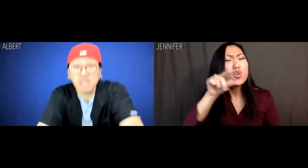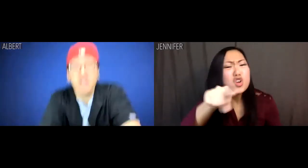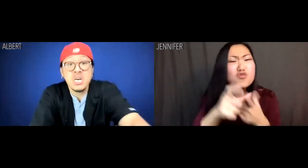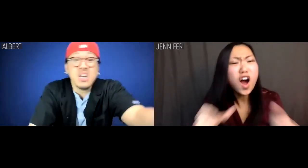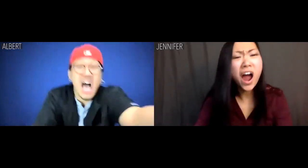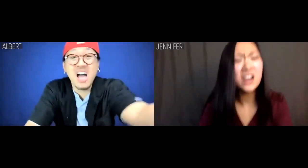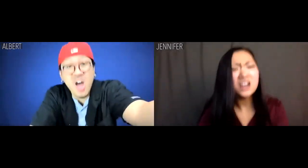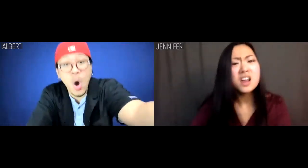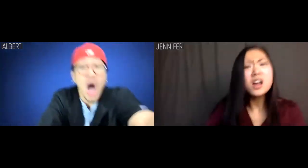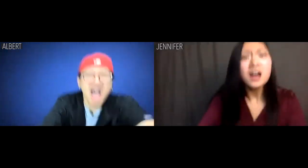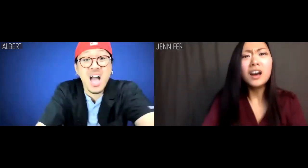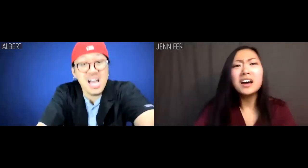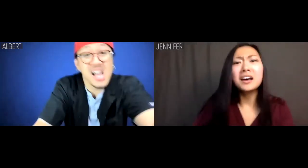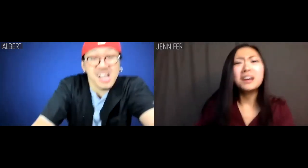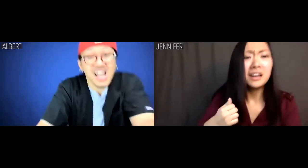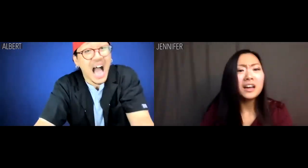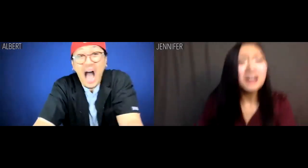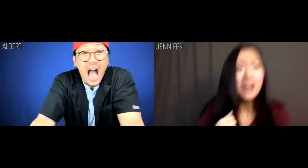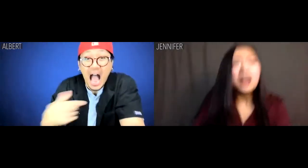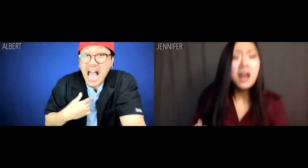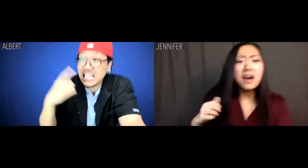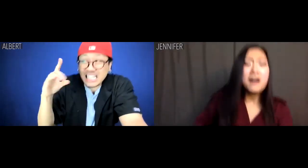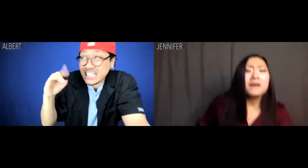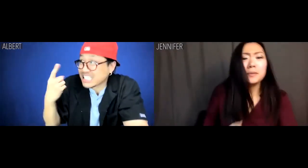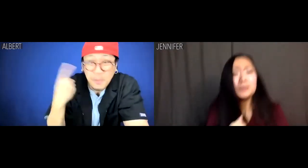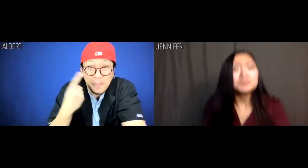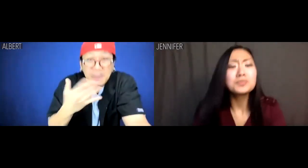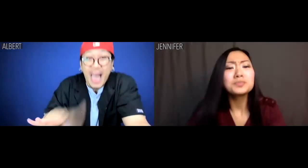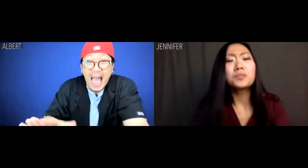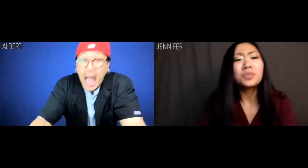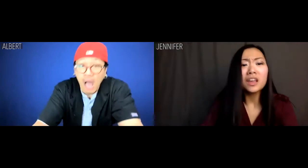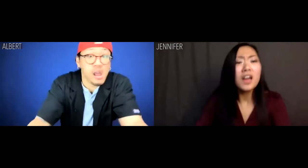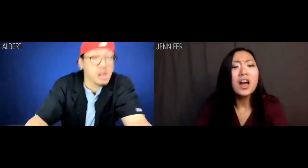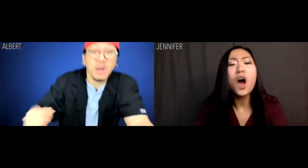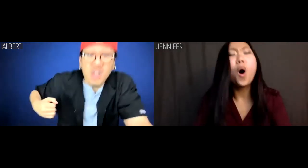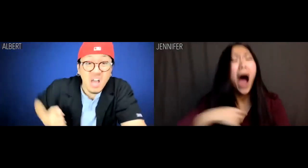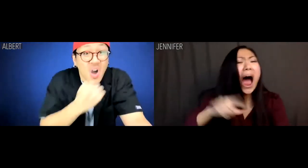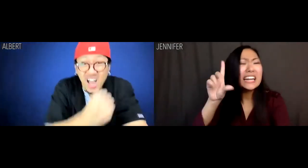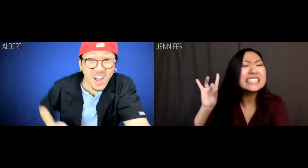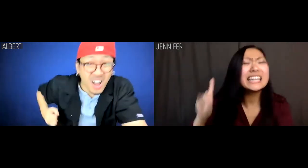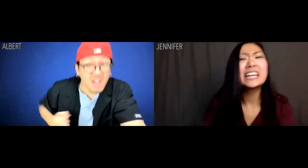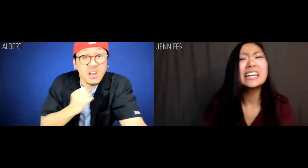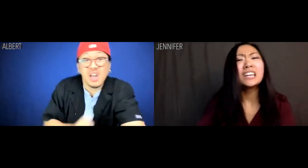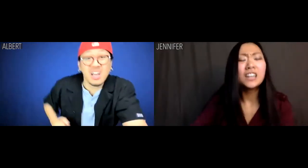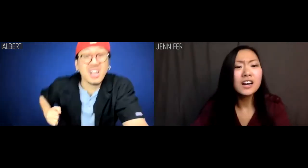Jennifer: No, you run. Albert: I did a bad thing. Jennifer: No, I did.